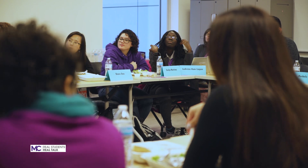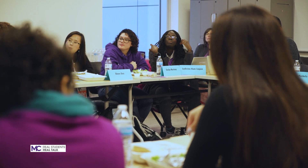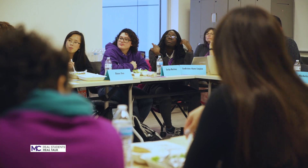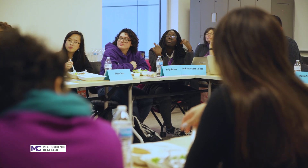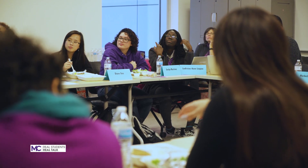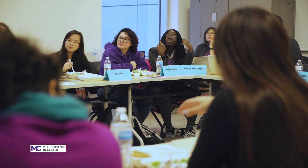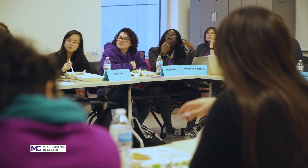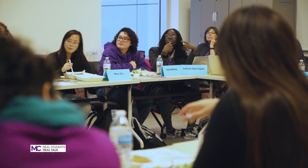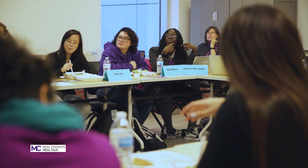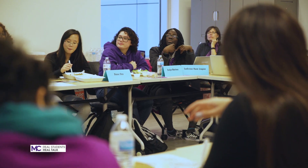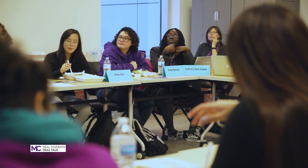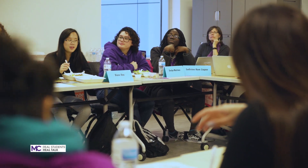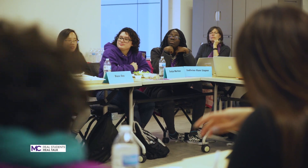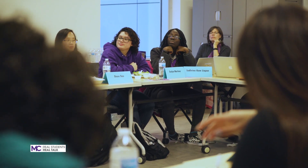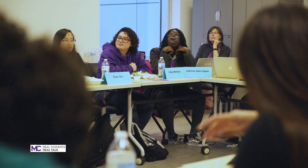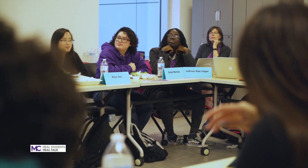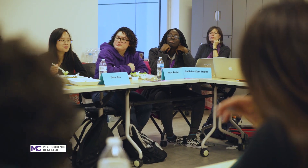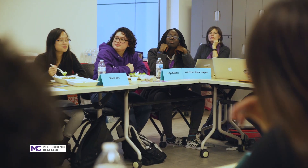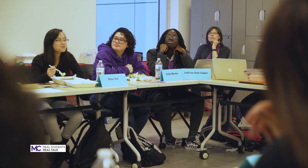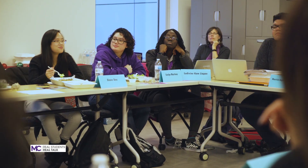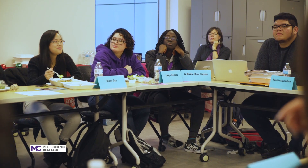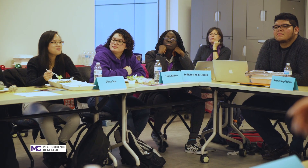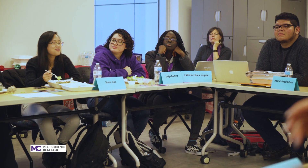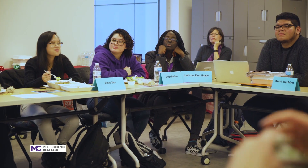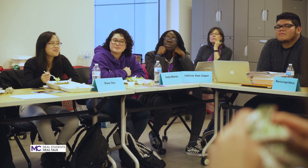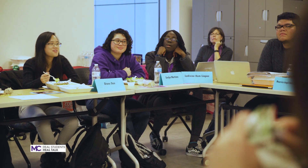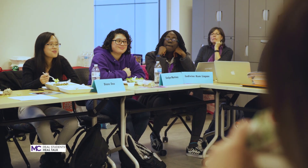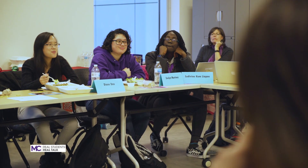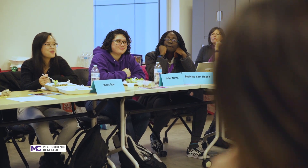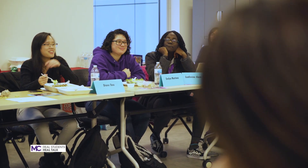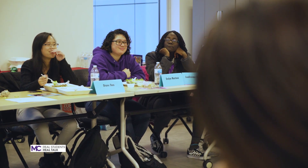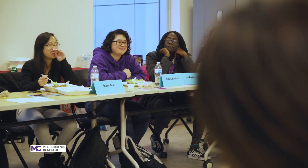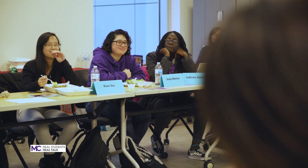the issues I was having real is good